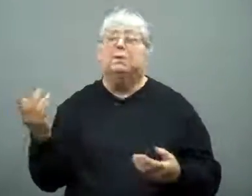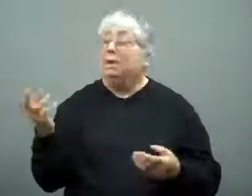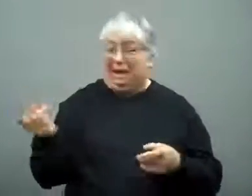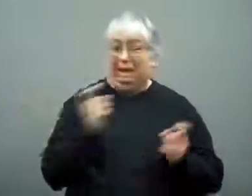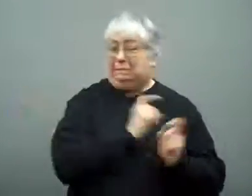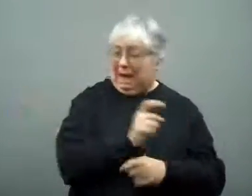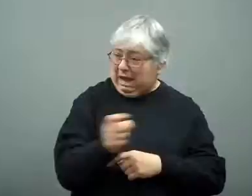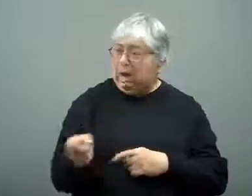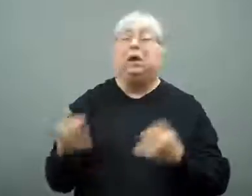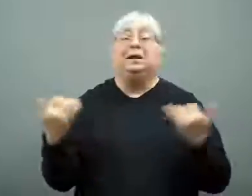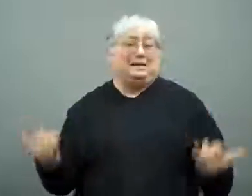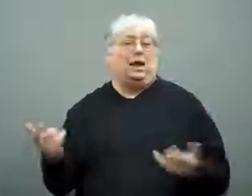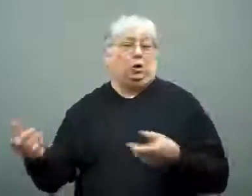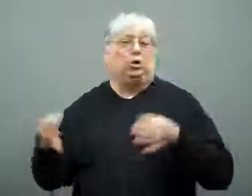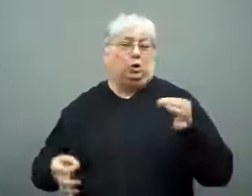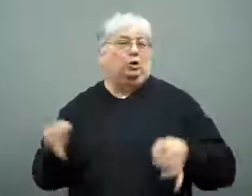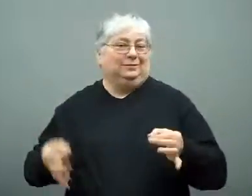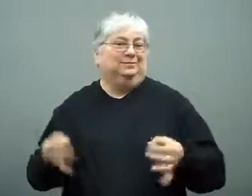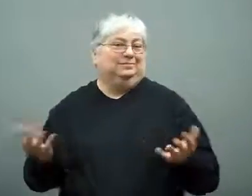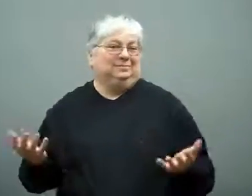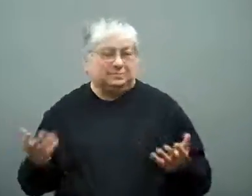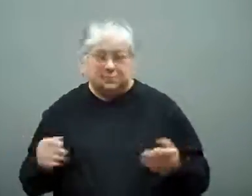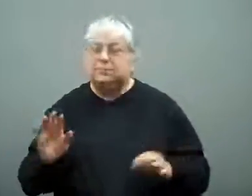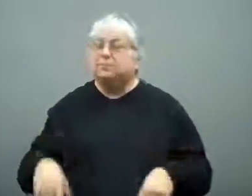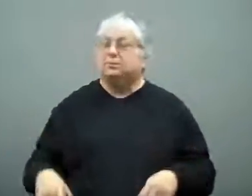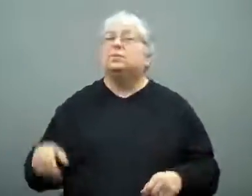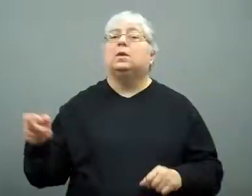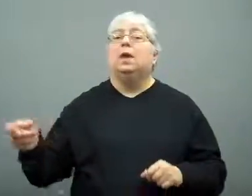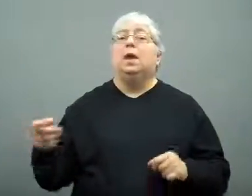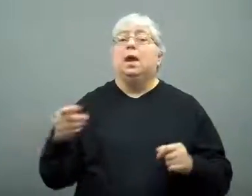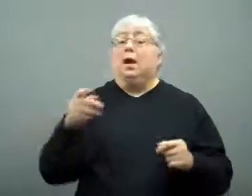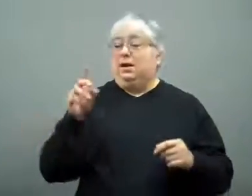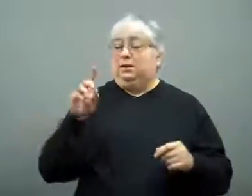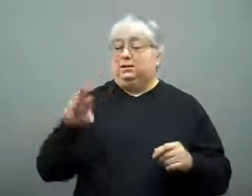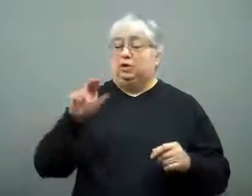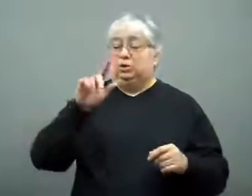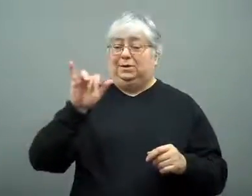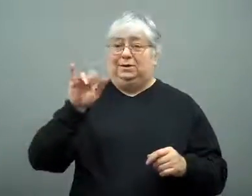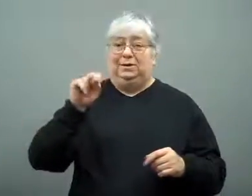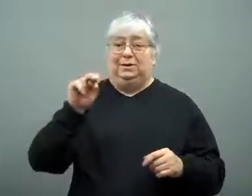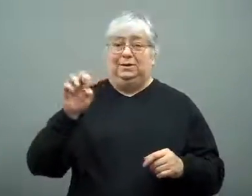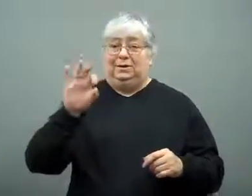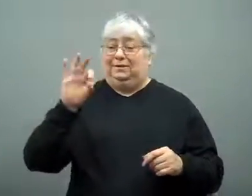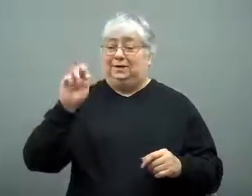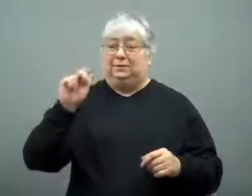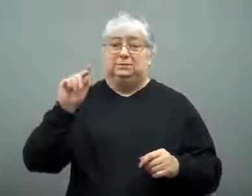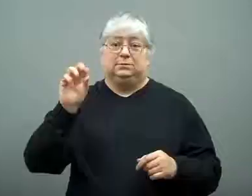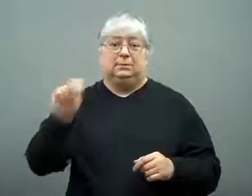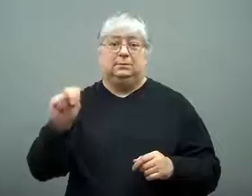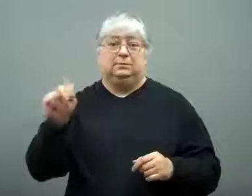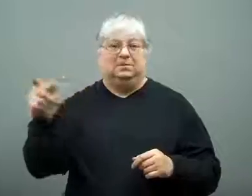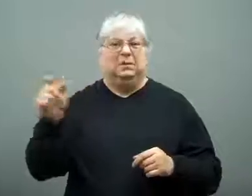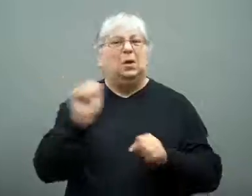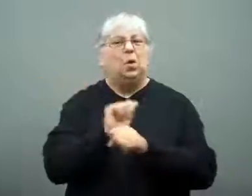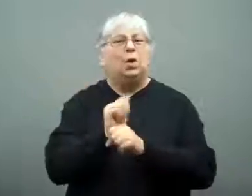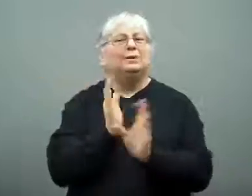He did the shooting and is now in court over it.